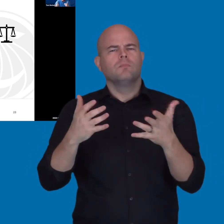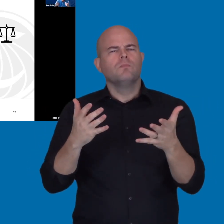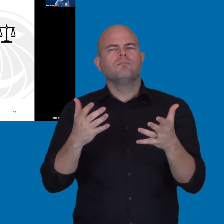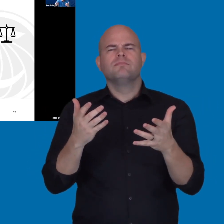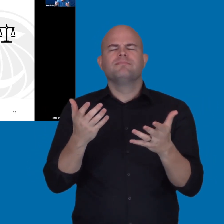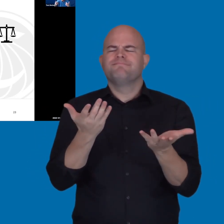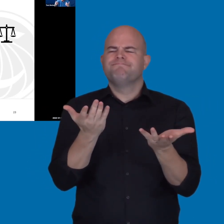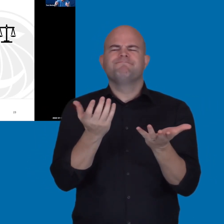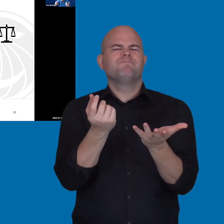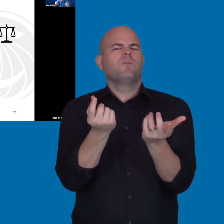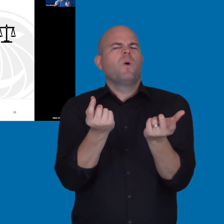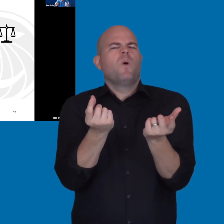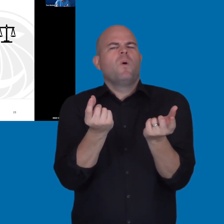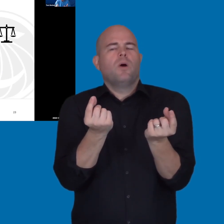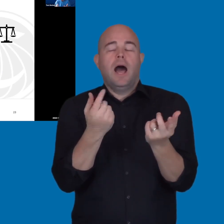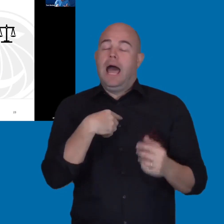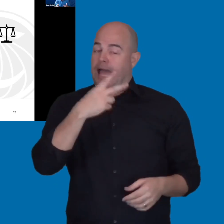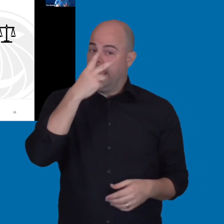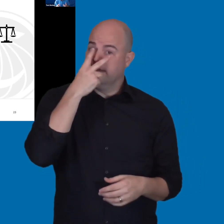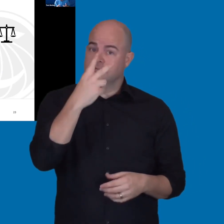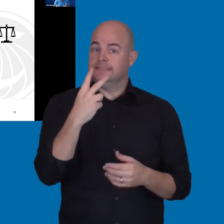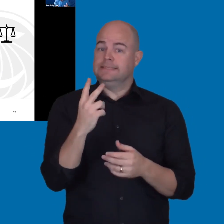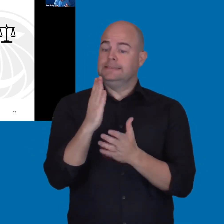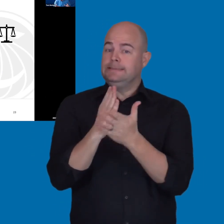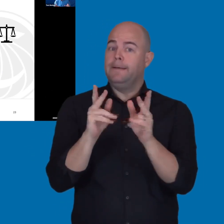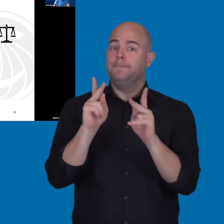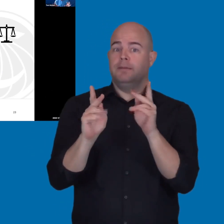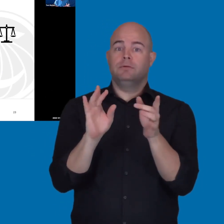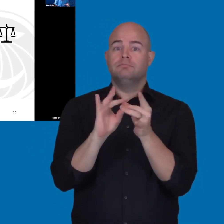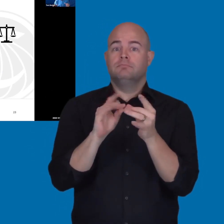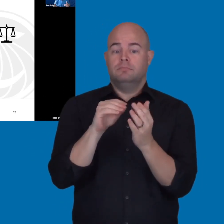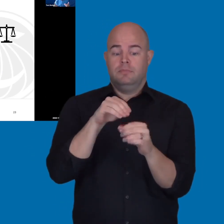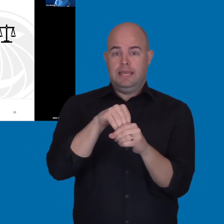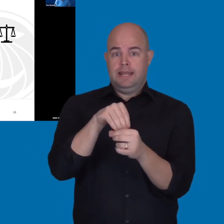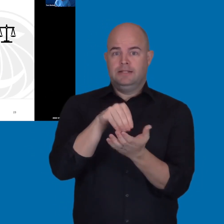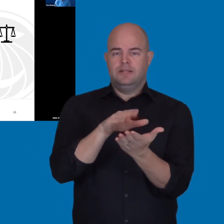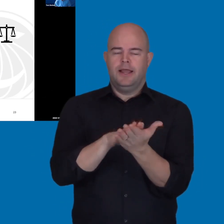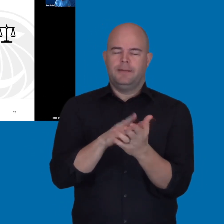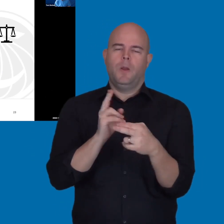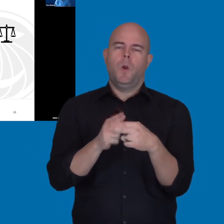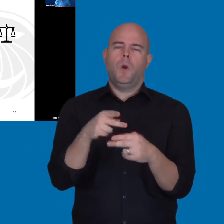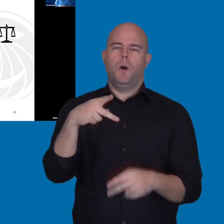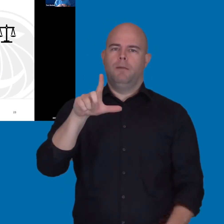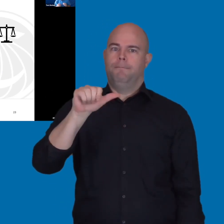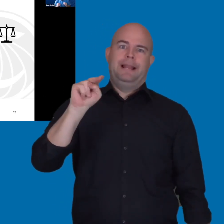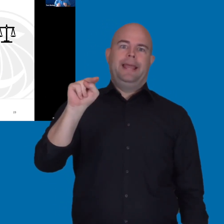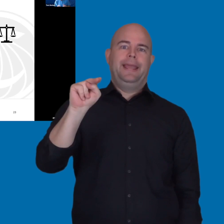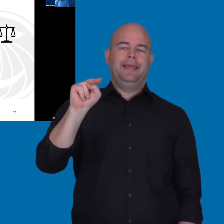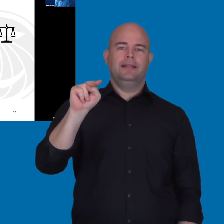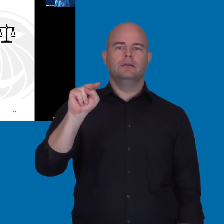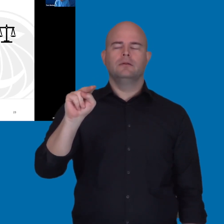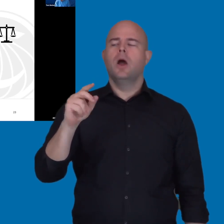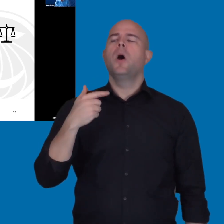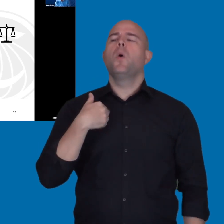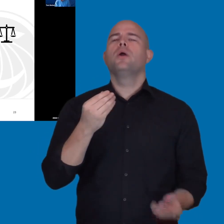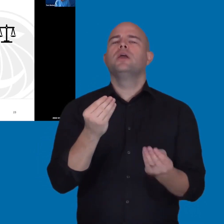Someone will say in a document that they call a plan, "Well, we're going to provide an accommodation.